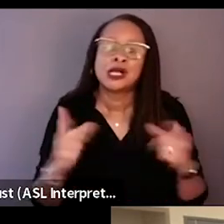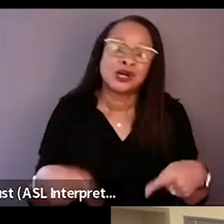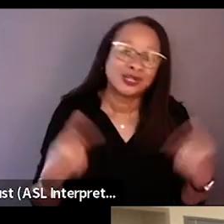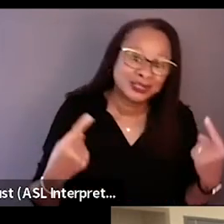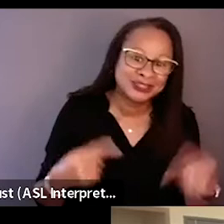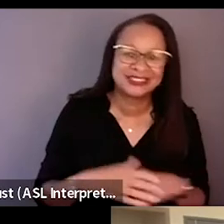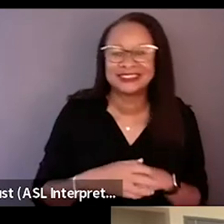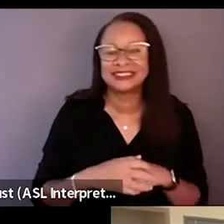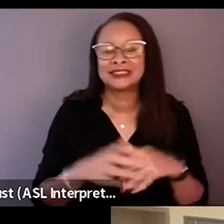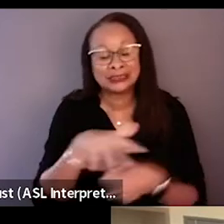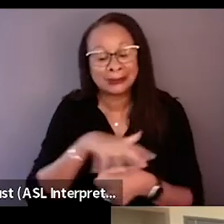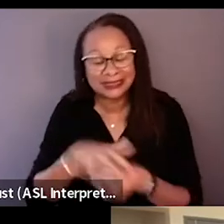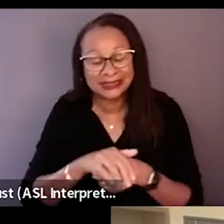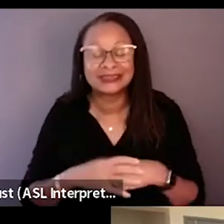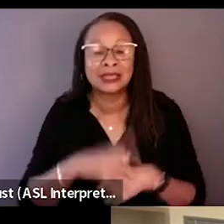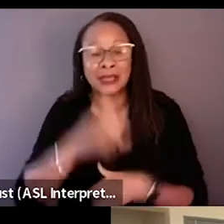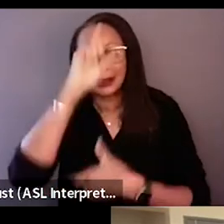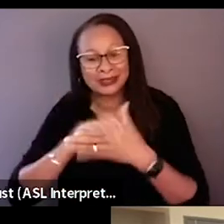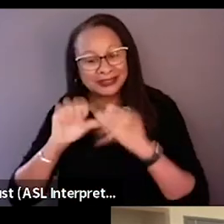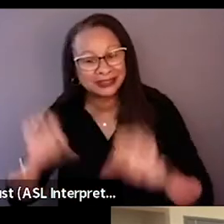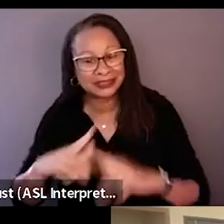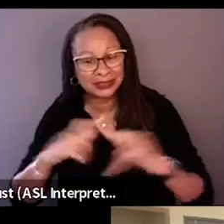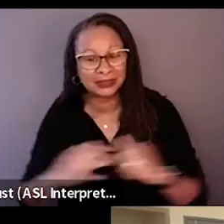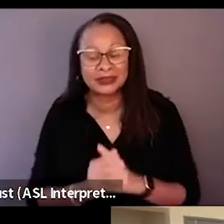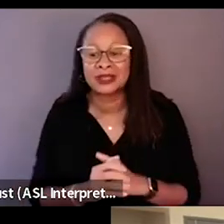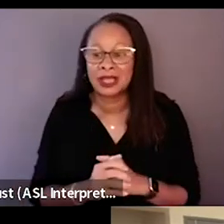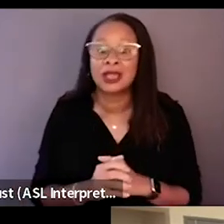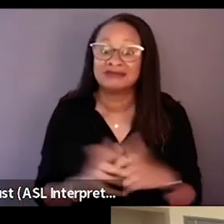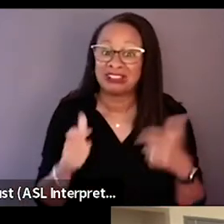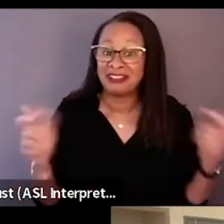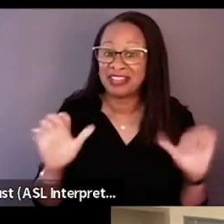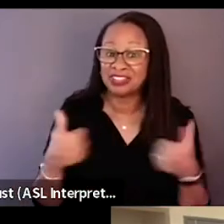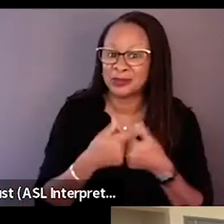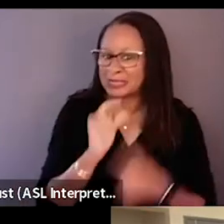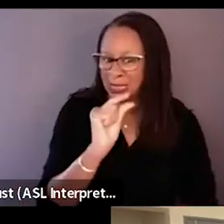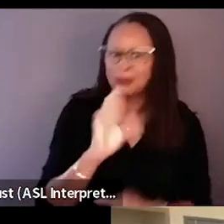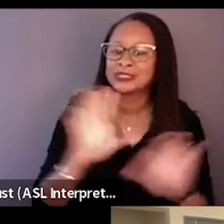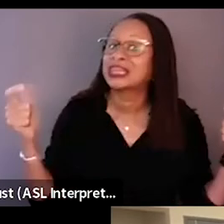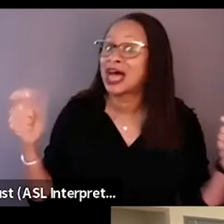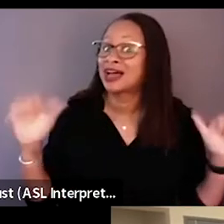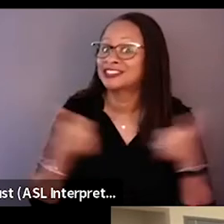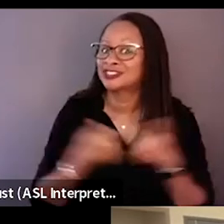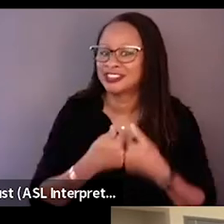or spaces or things like that. So it was a little challenge or a lot challenging. I'm not gonna say little, it was a lot challenging.